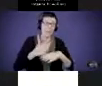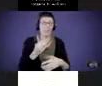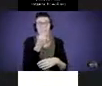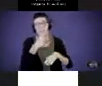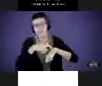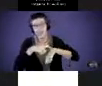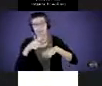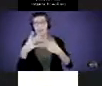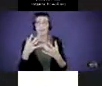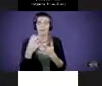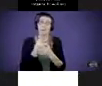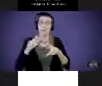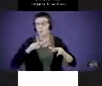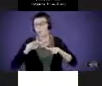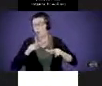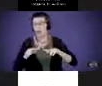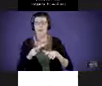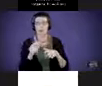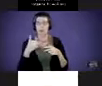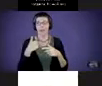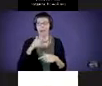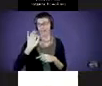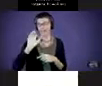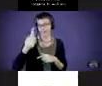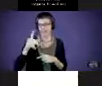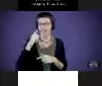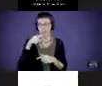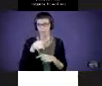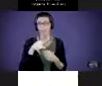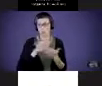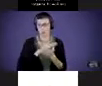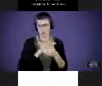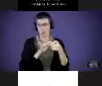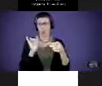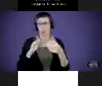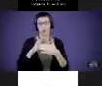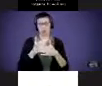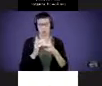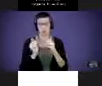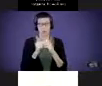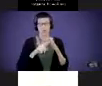walk. So, here's a link for those documents. It was shared with the initial email for you,